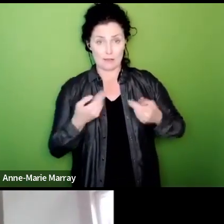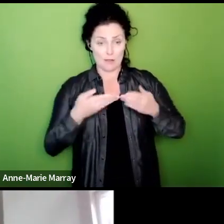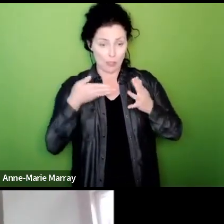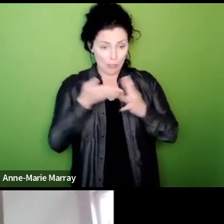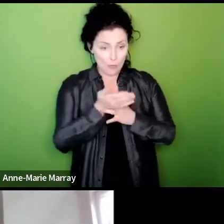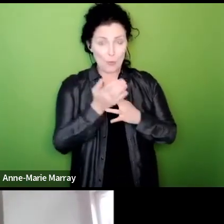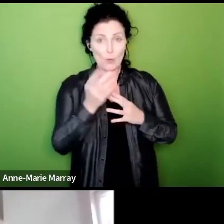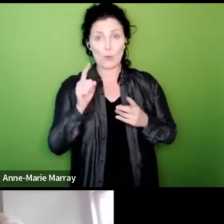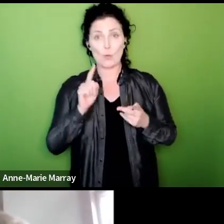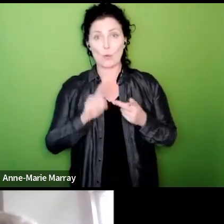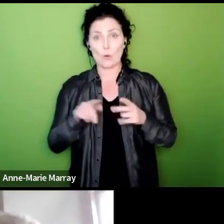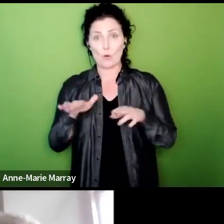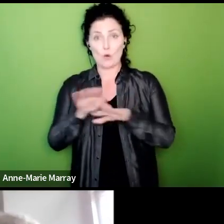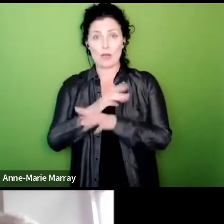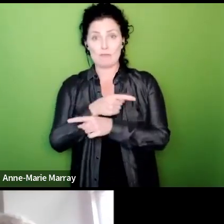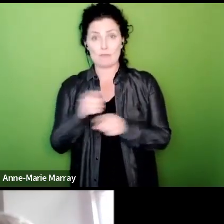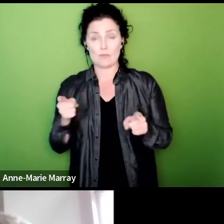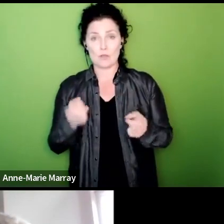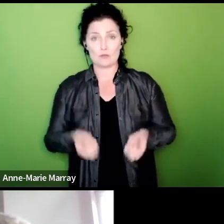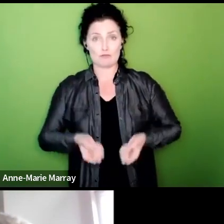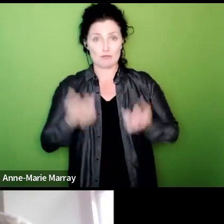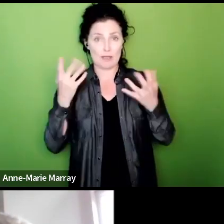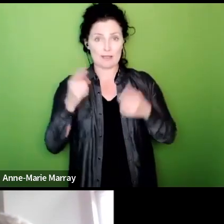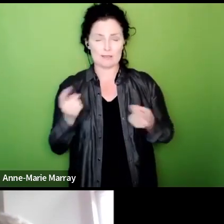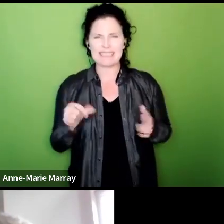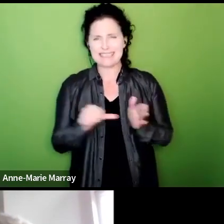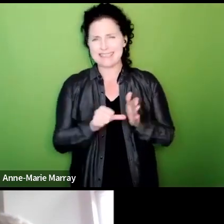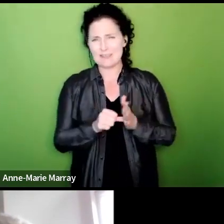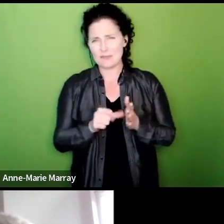it's quite hard to generalise here but I don't know if there's anything you want to say there